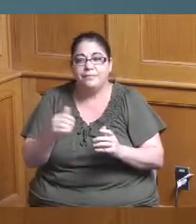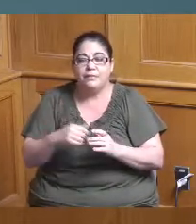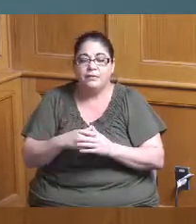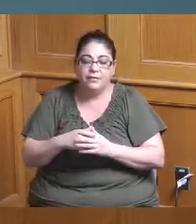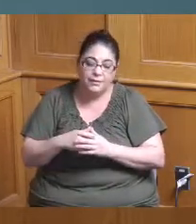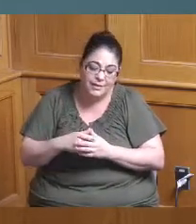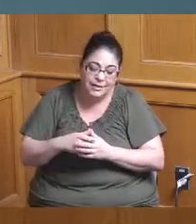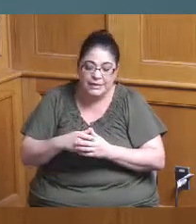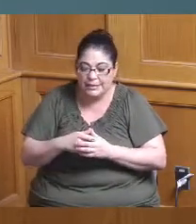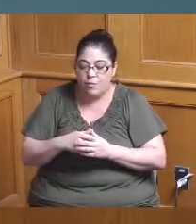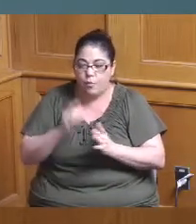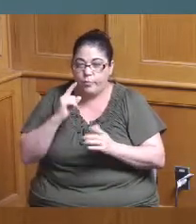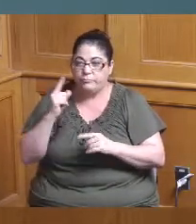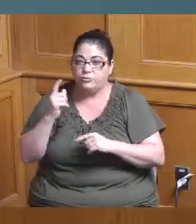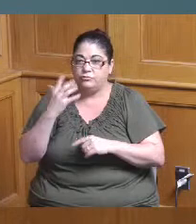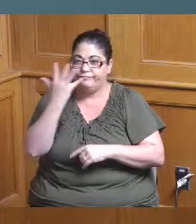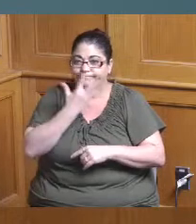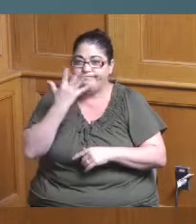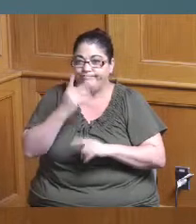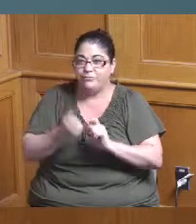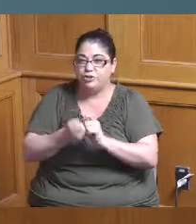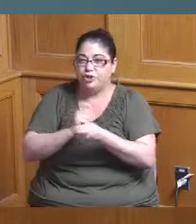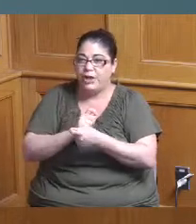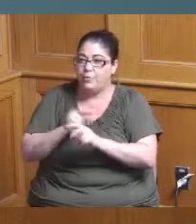it's going to be something to watch as it relates to Silverton if they're